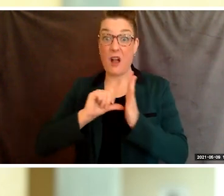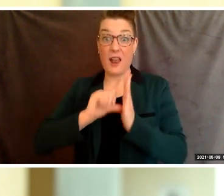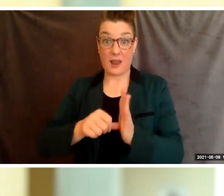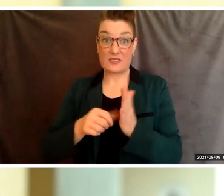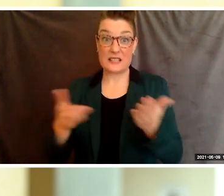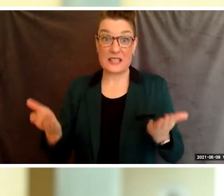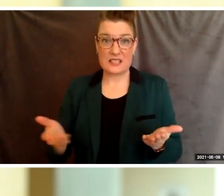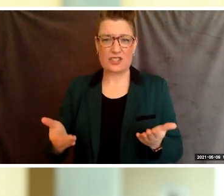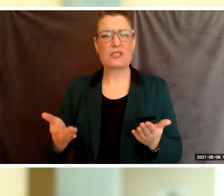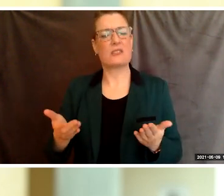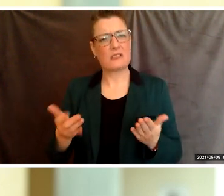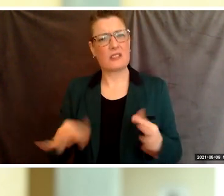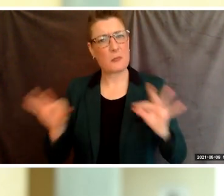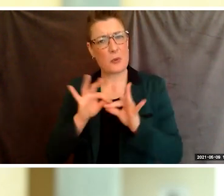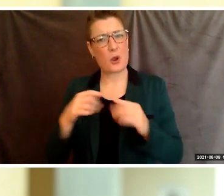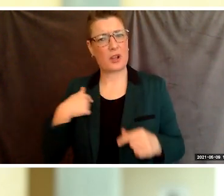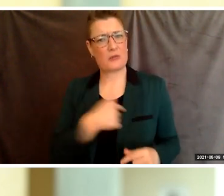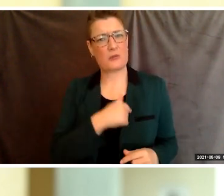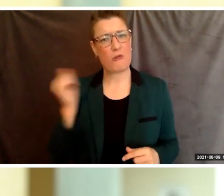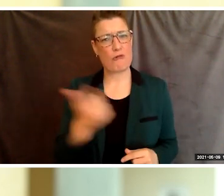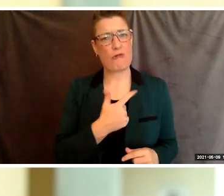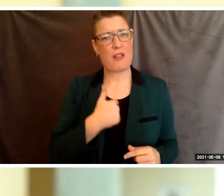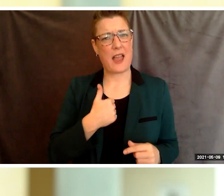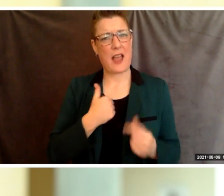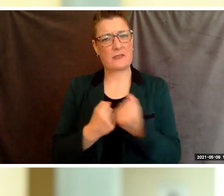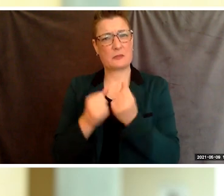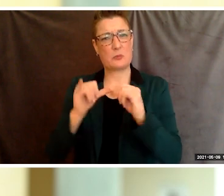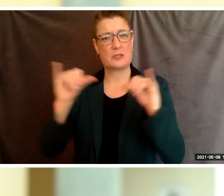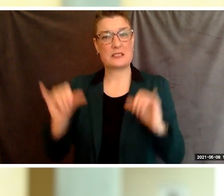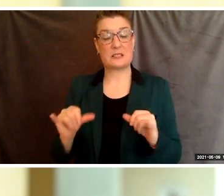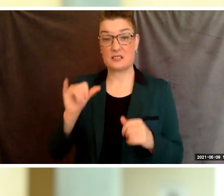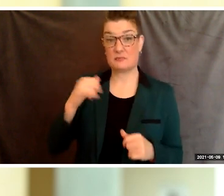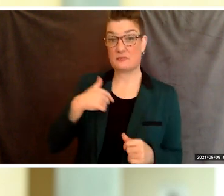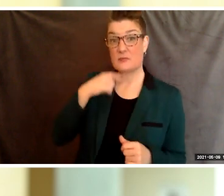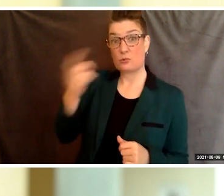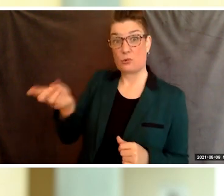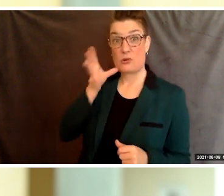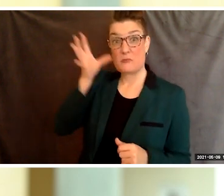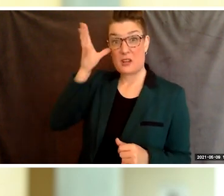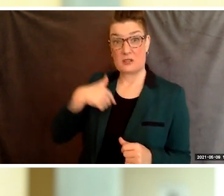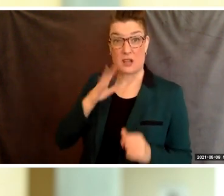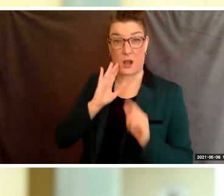of having a support system. When I told my parents I would be attending Berkeley City College, they stood